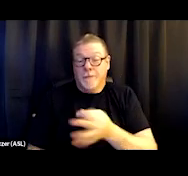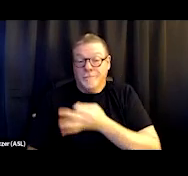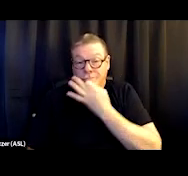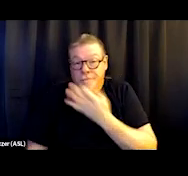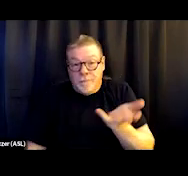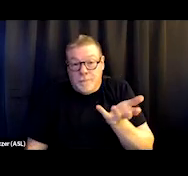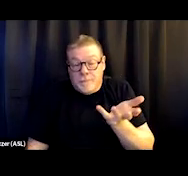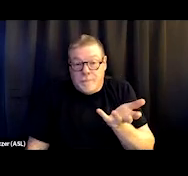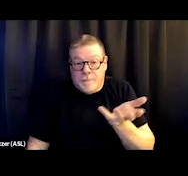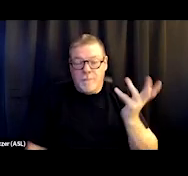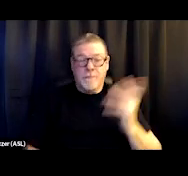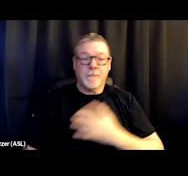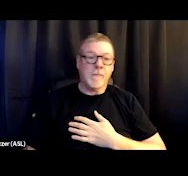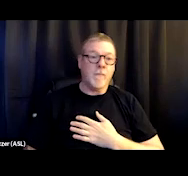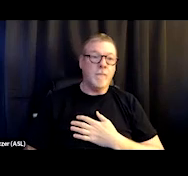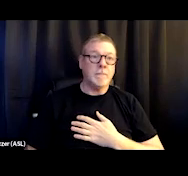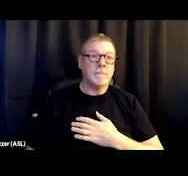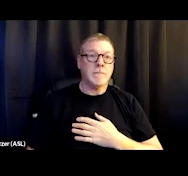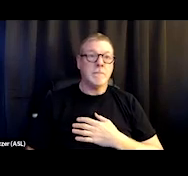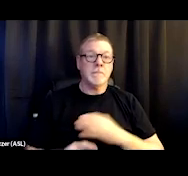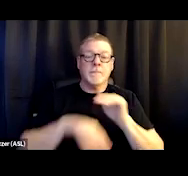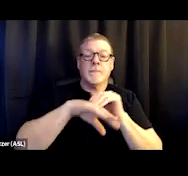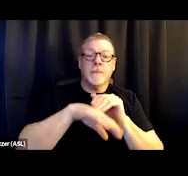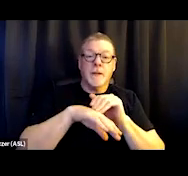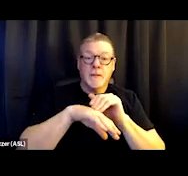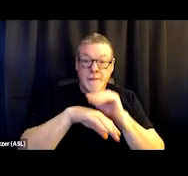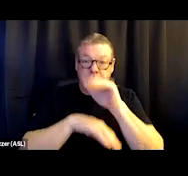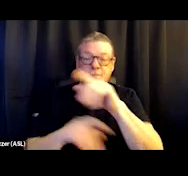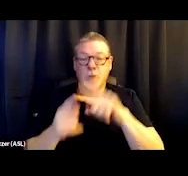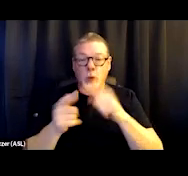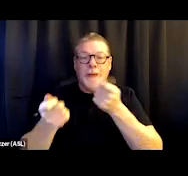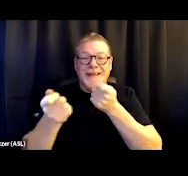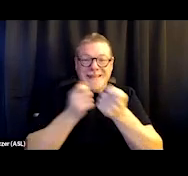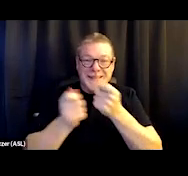So, you know, they'll be sent somewhere to be dealt with them from the neck down